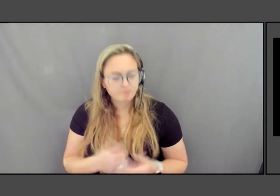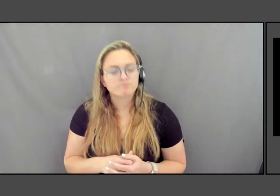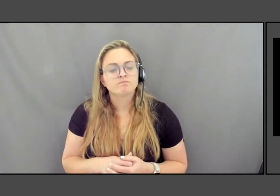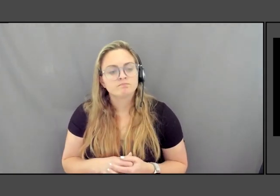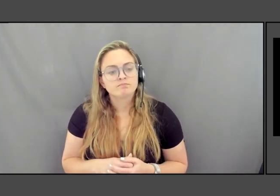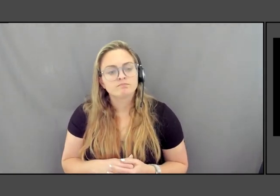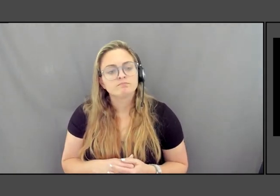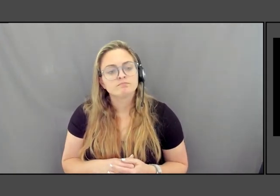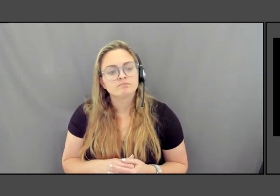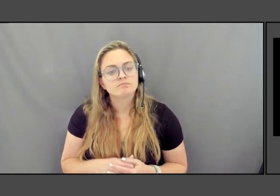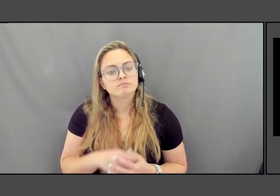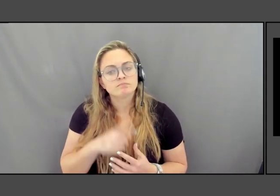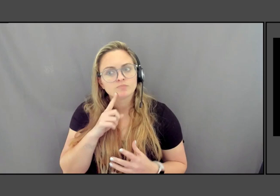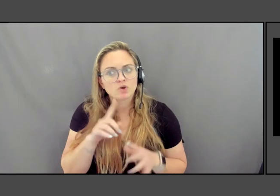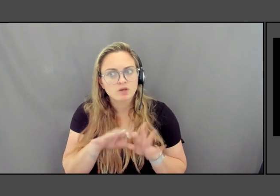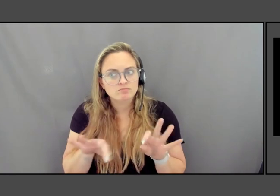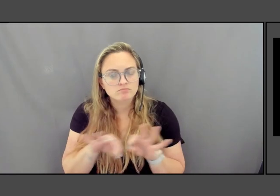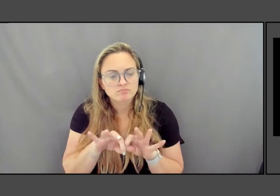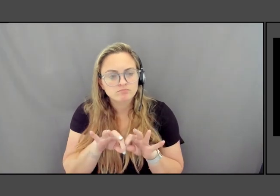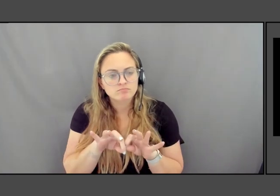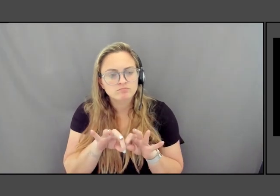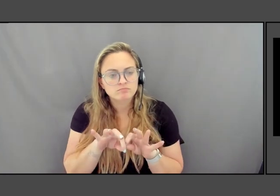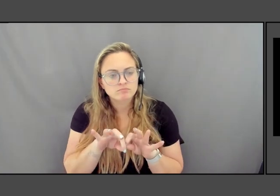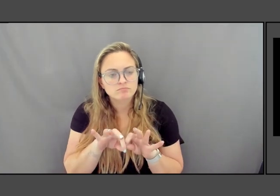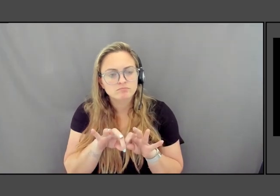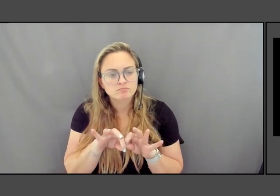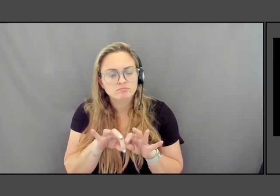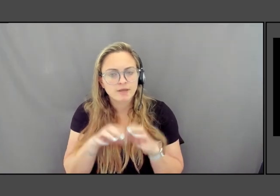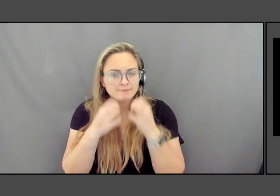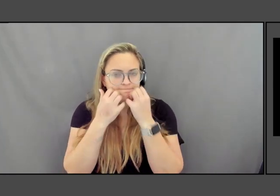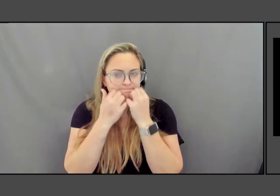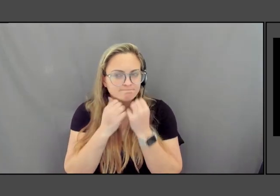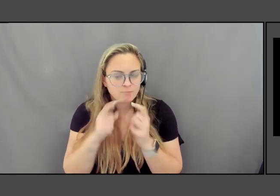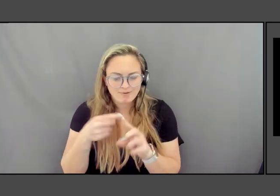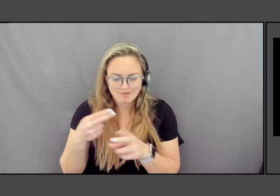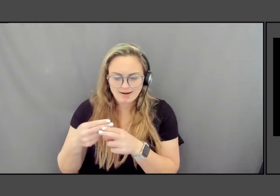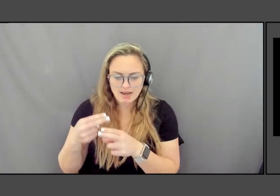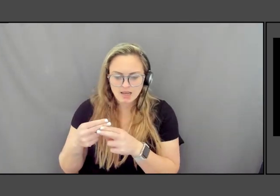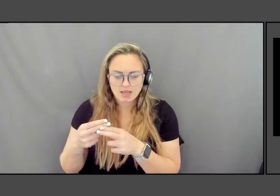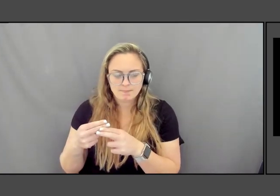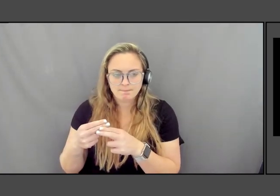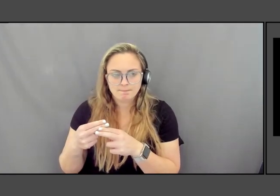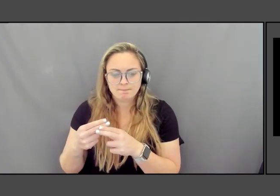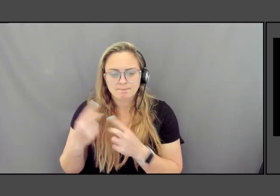And there is something very sacred about a name. And I've always wondered, why do we call the name